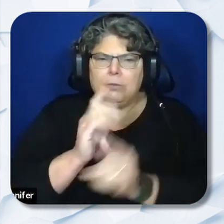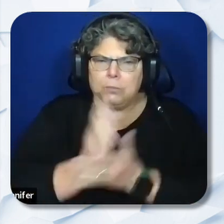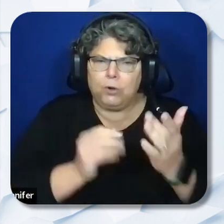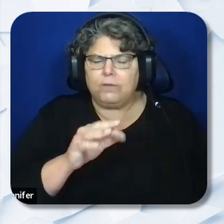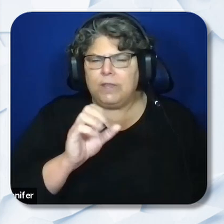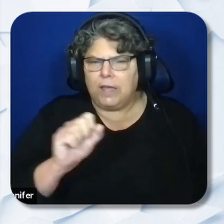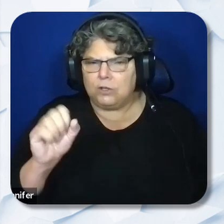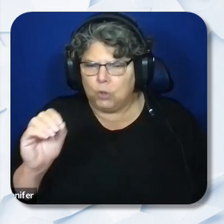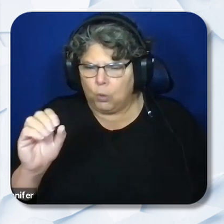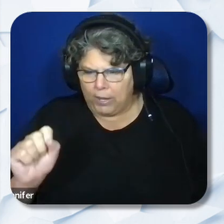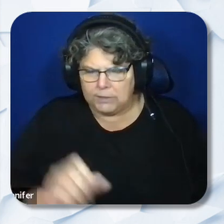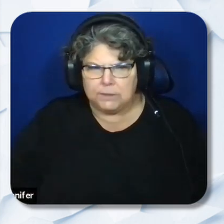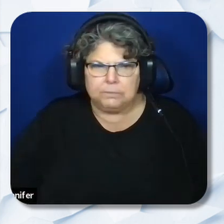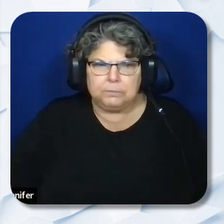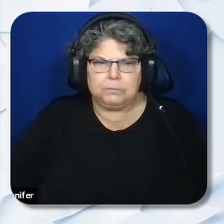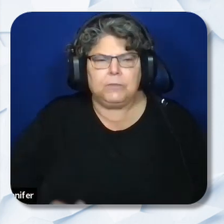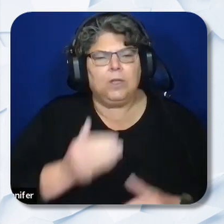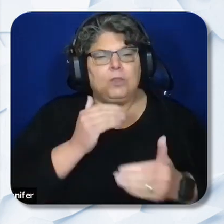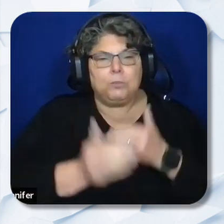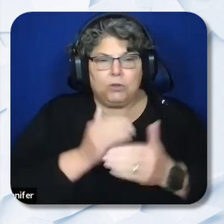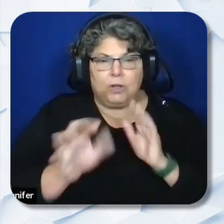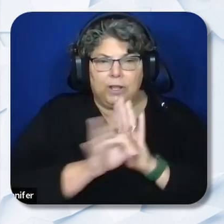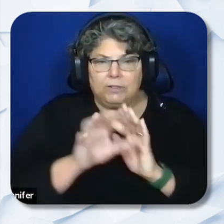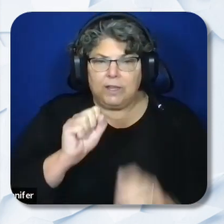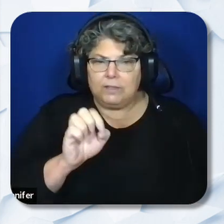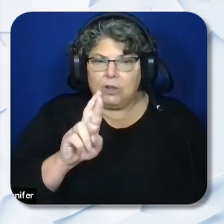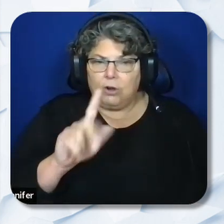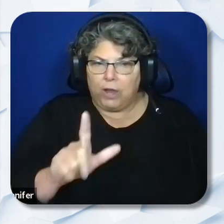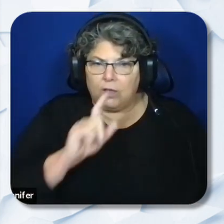The process to select SERL grantees shall ensure that no more than 10